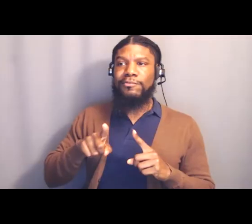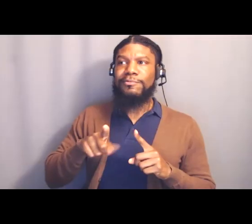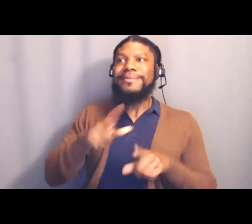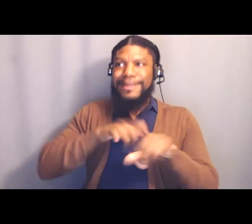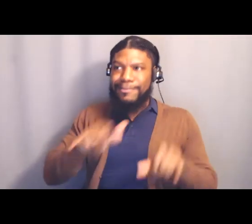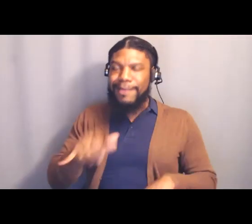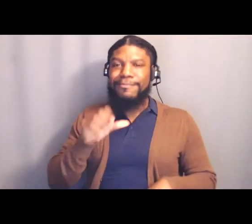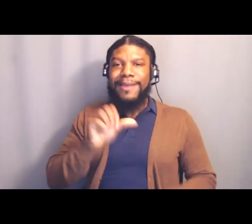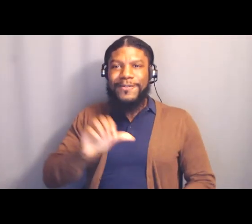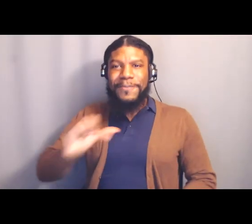Anybody else?